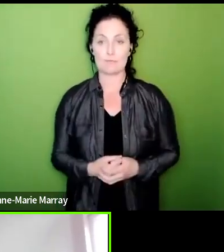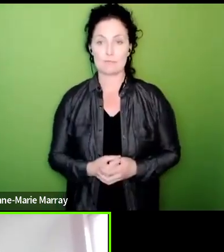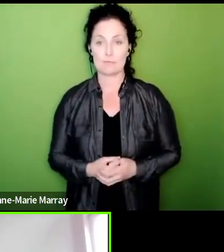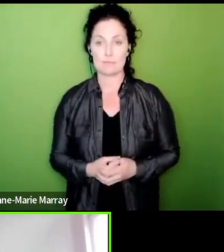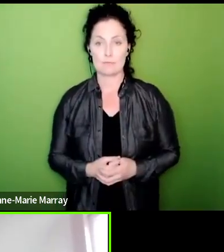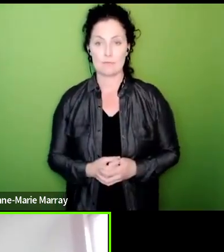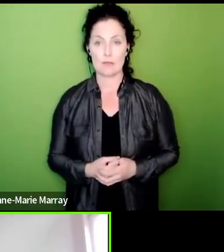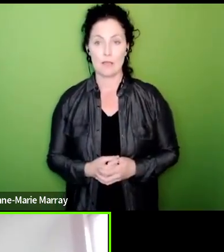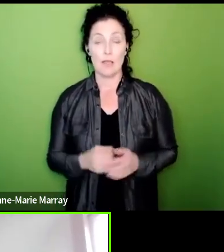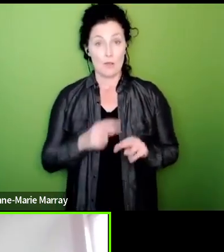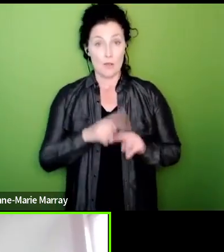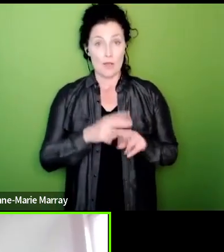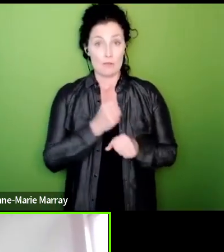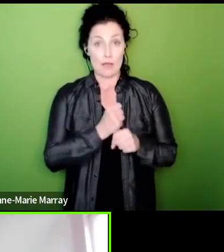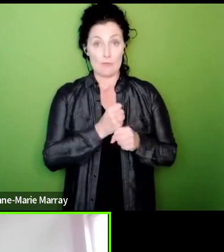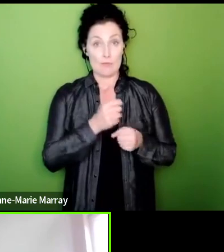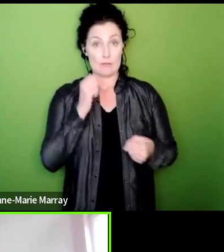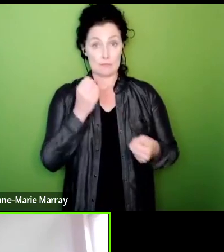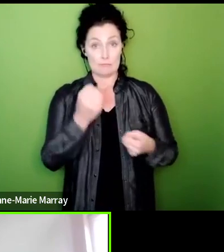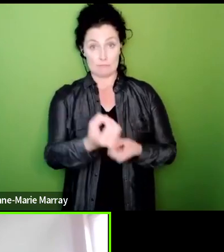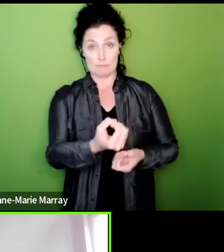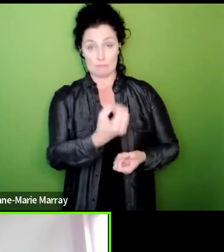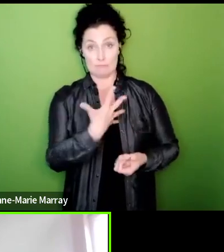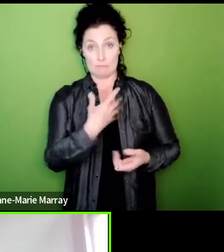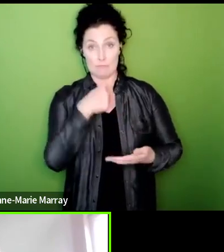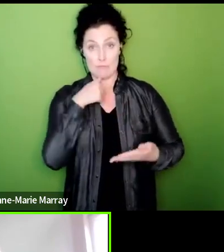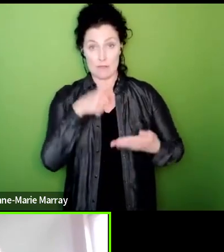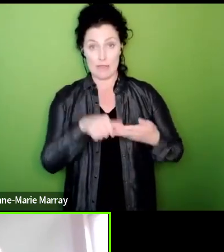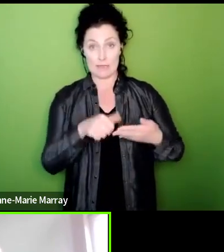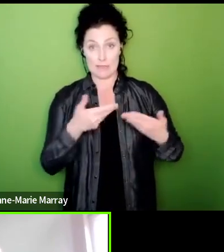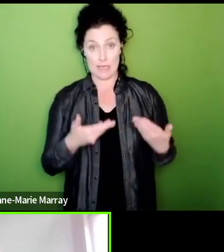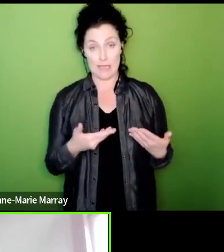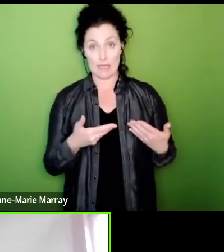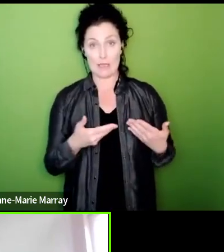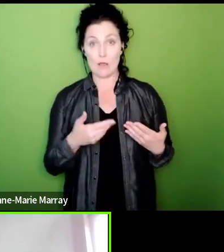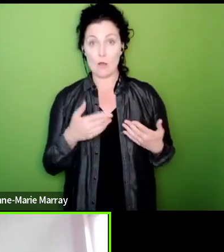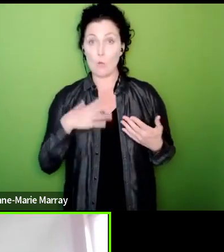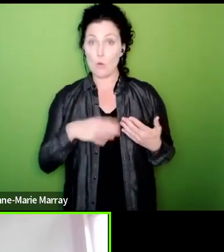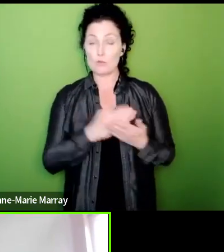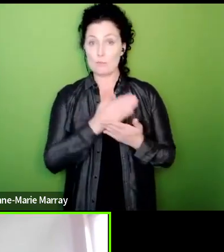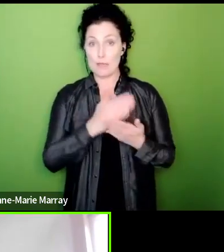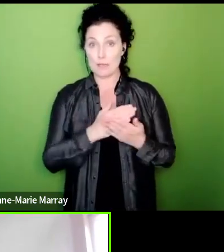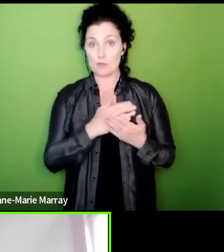meet us to make a sessions uh we're very clear that we're acting on behalf of all of our members